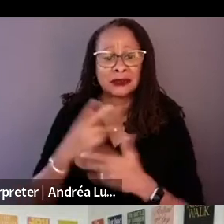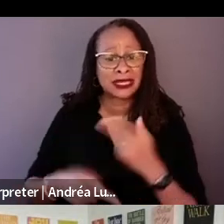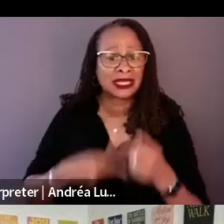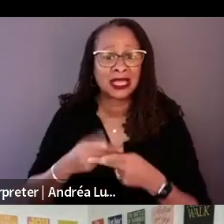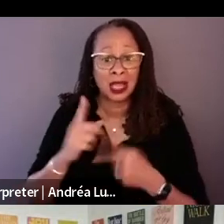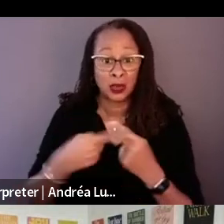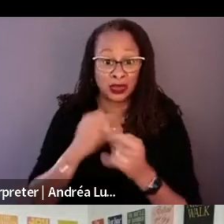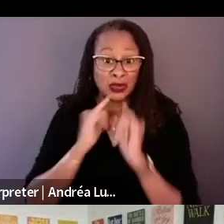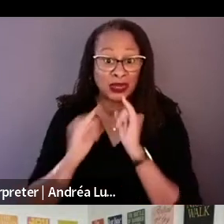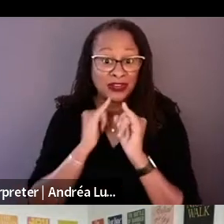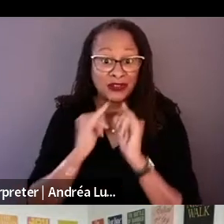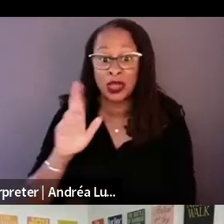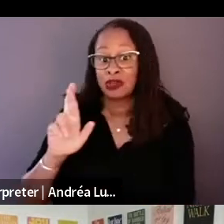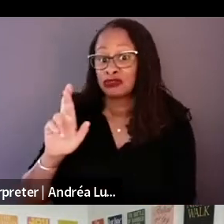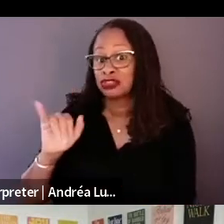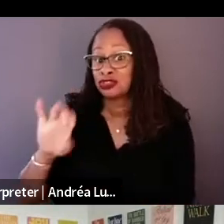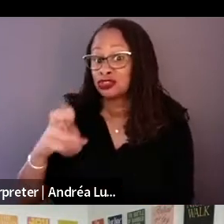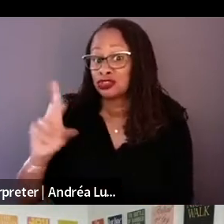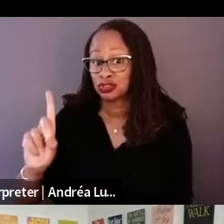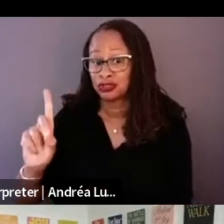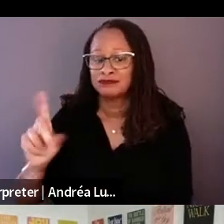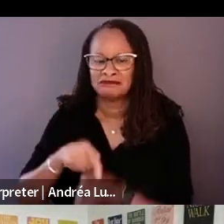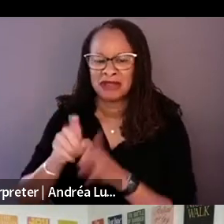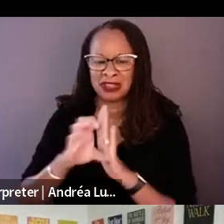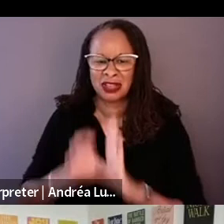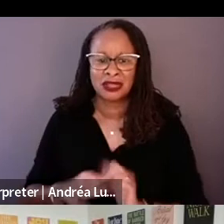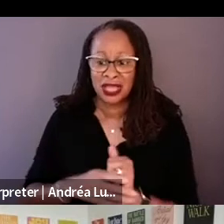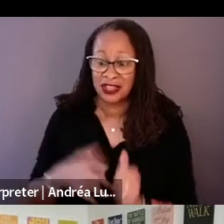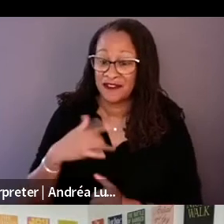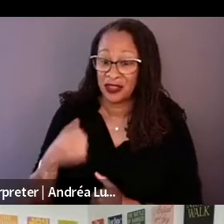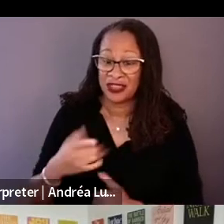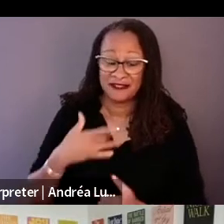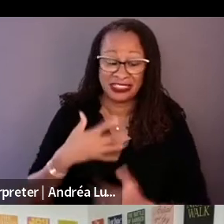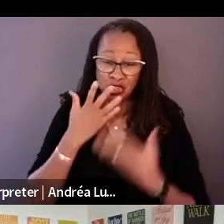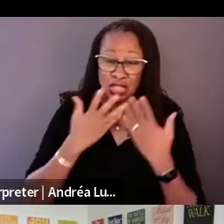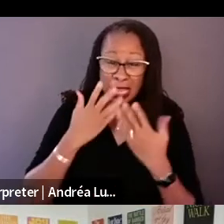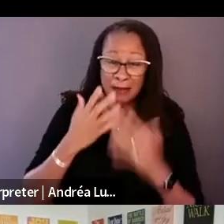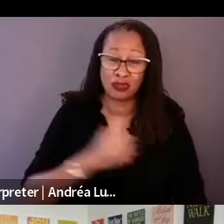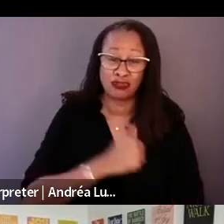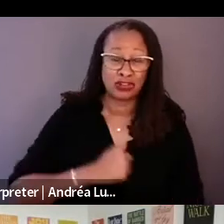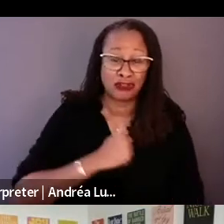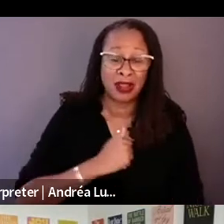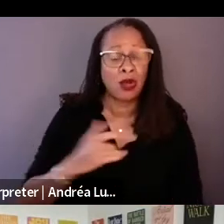I am wondering when you got the unexpected answered, how did that shift your version of the film